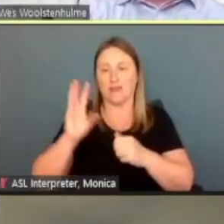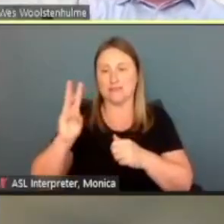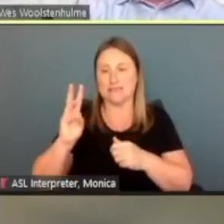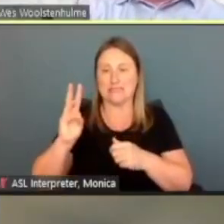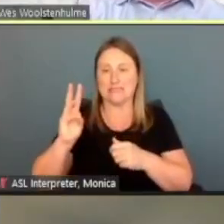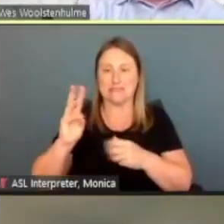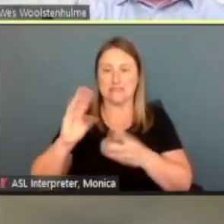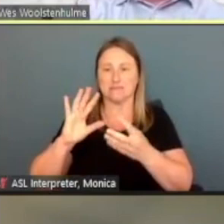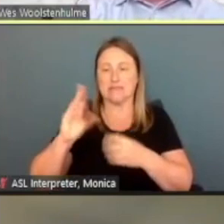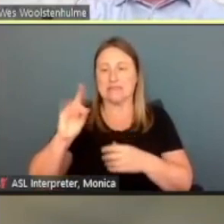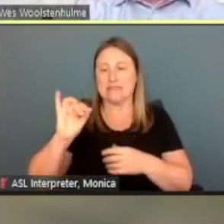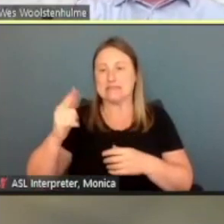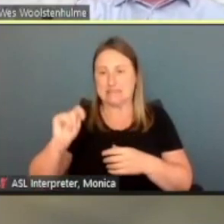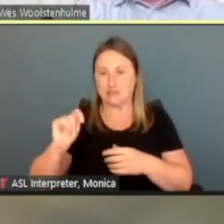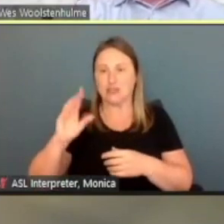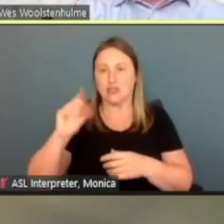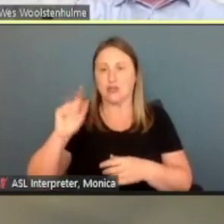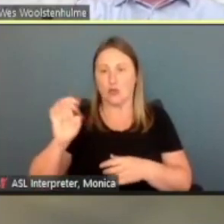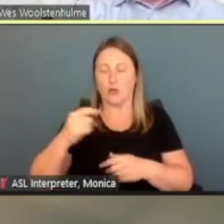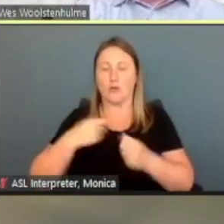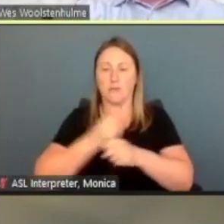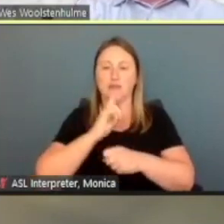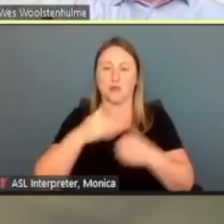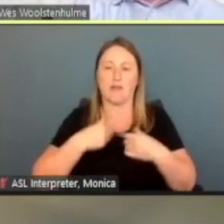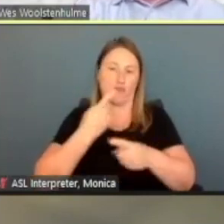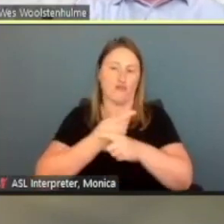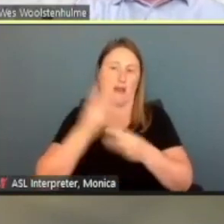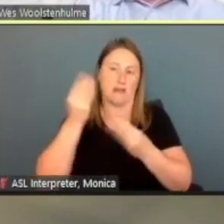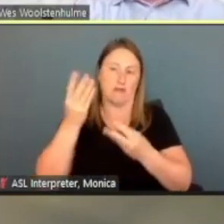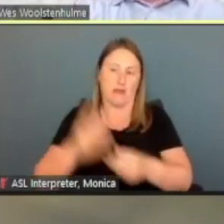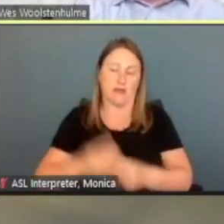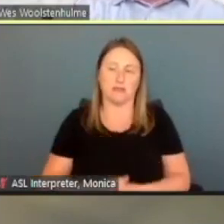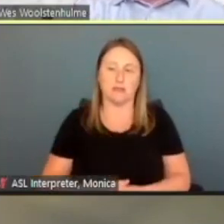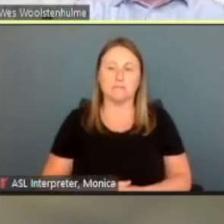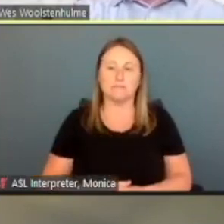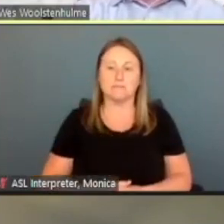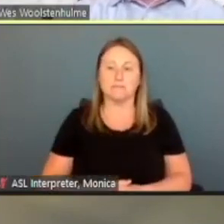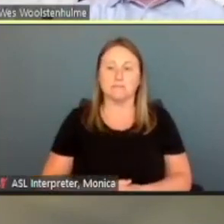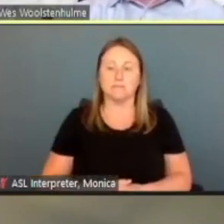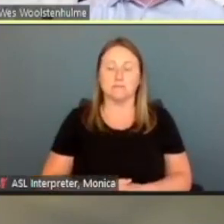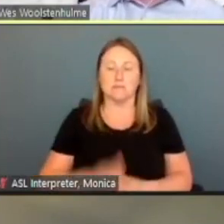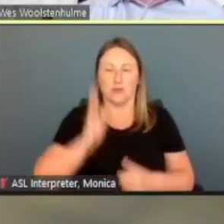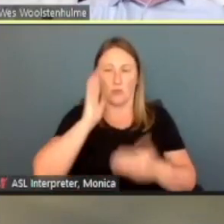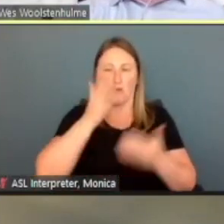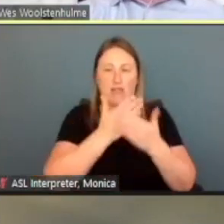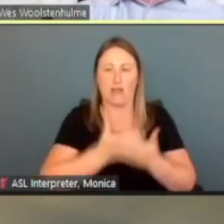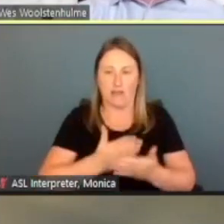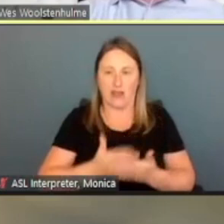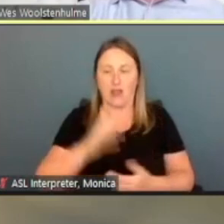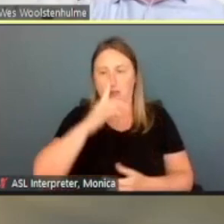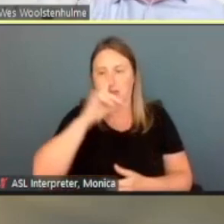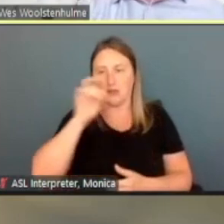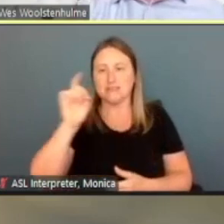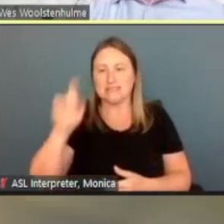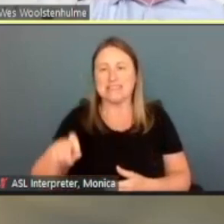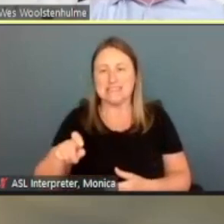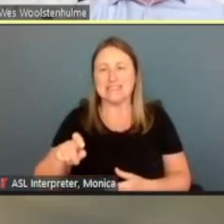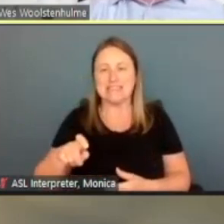to know that we have the right information. And we're verifying that because they need that phone number